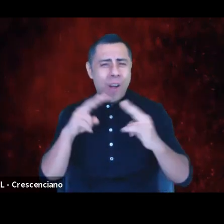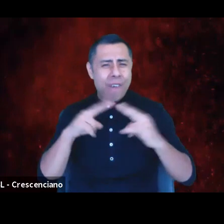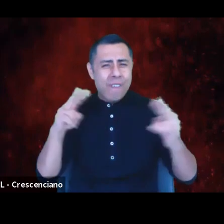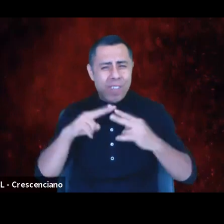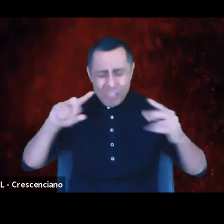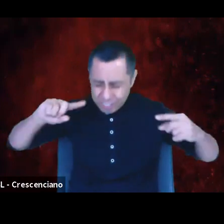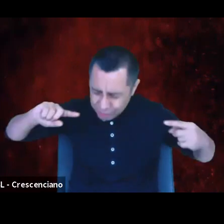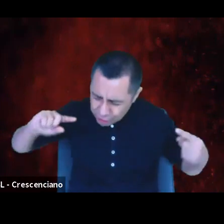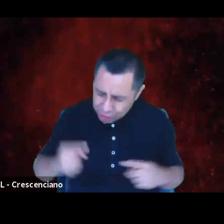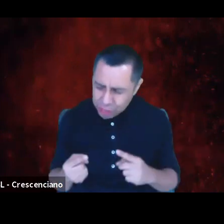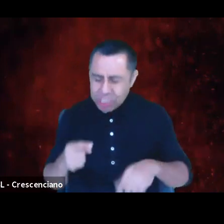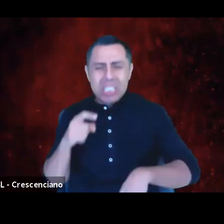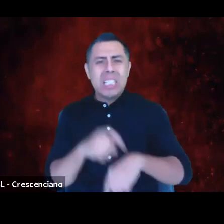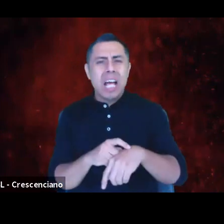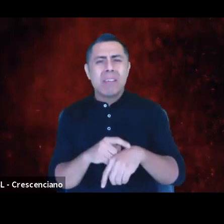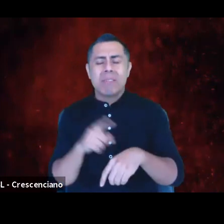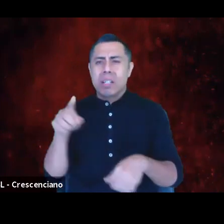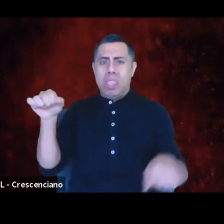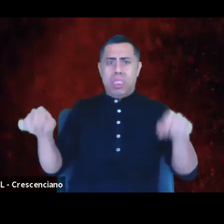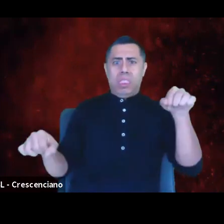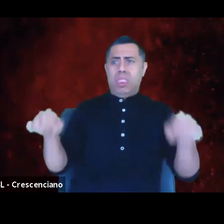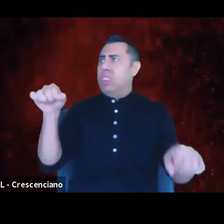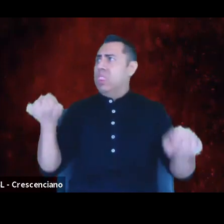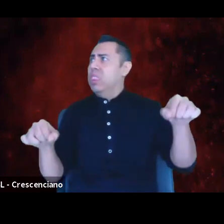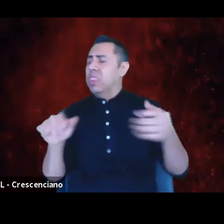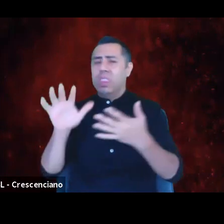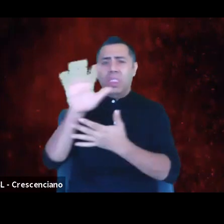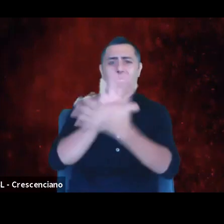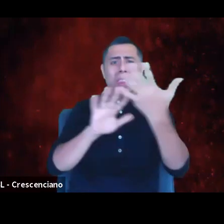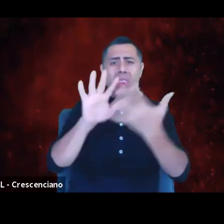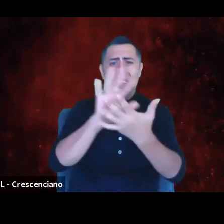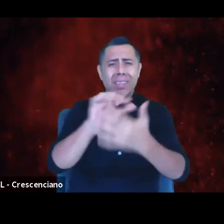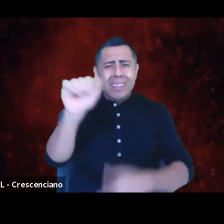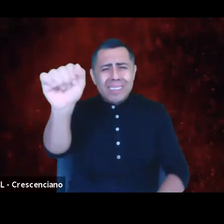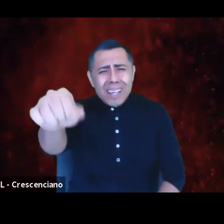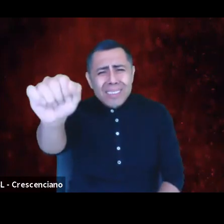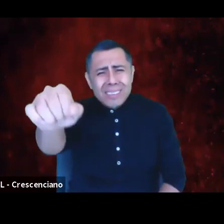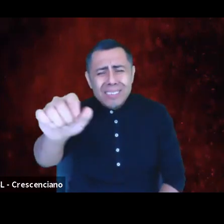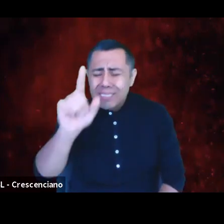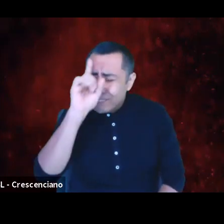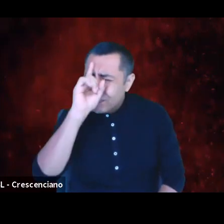What an uncertain time, absolutely, but also, what an opportune time.